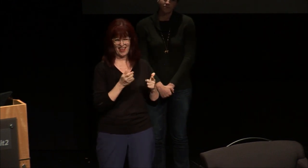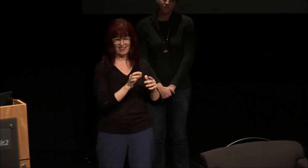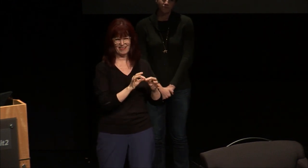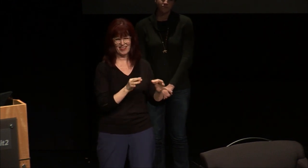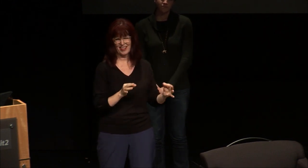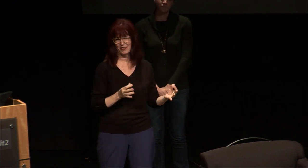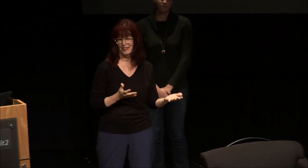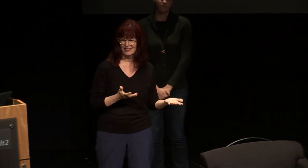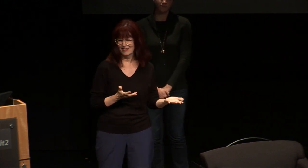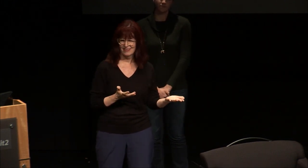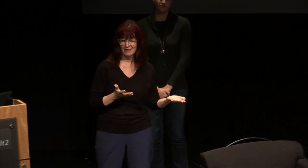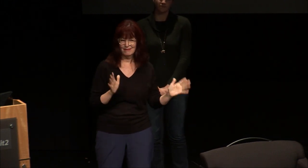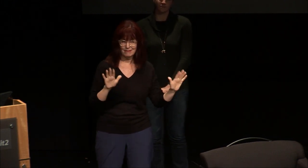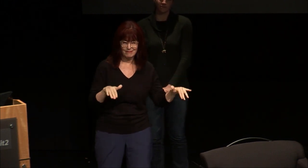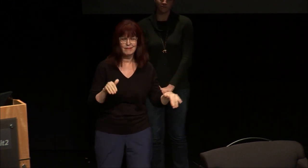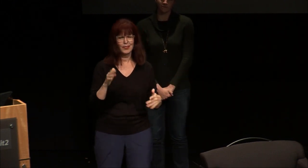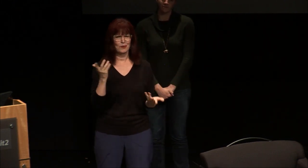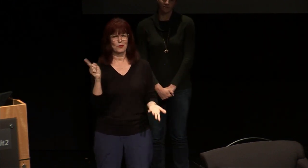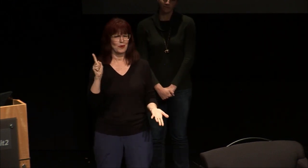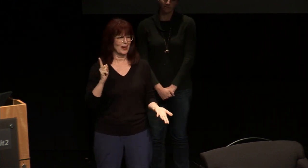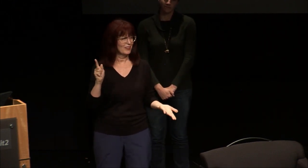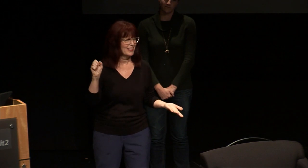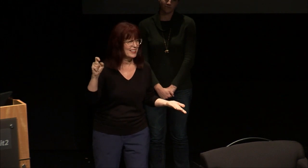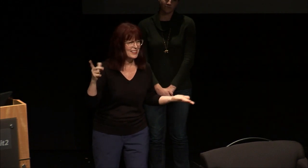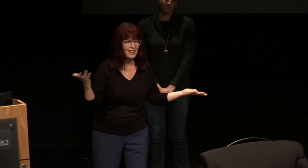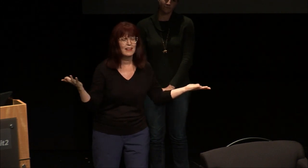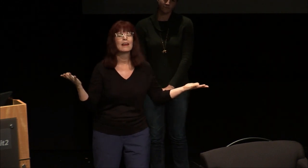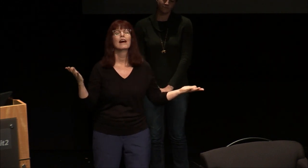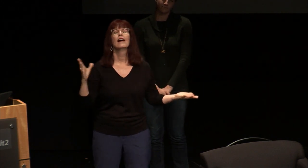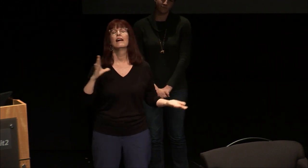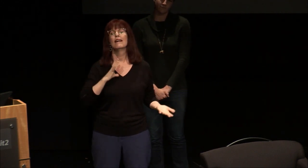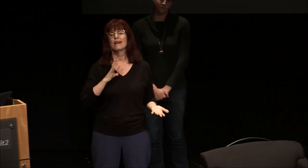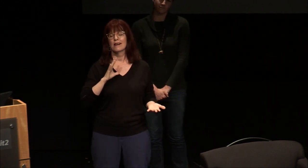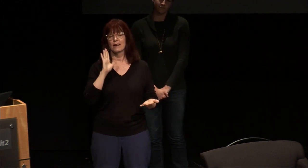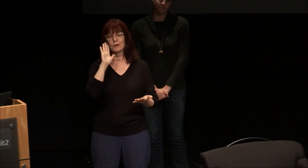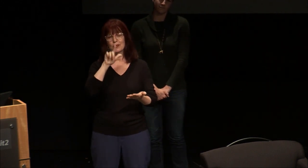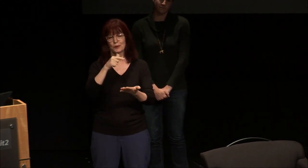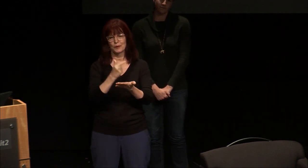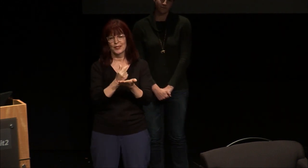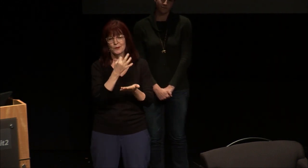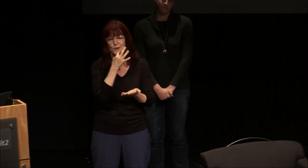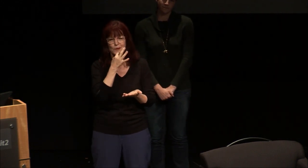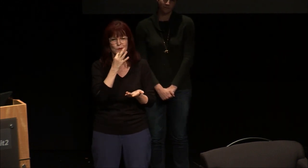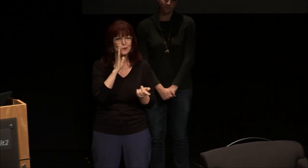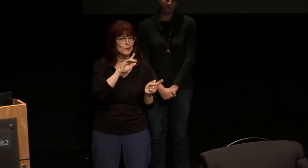even a living language anyways I'm thinking where are they teaching ASL